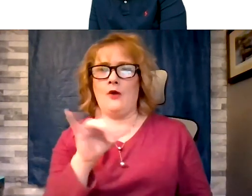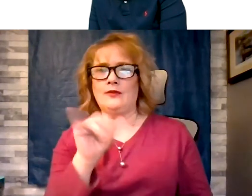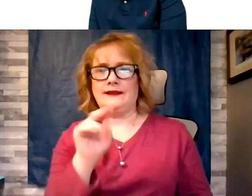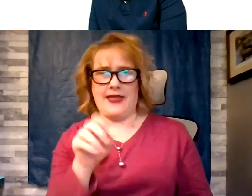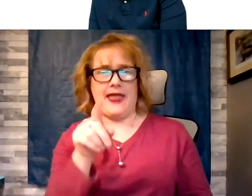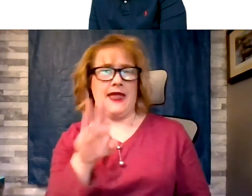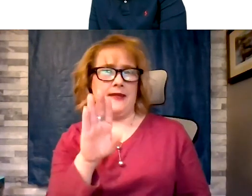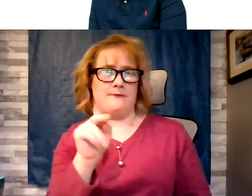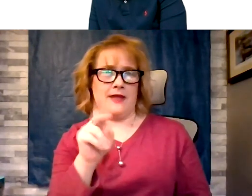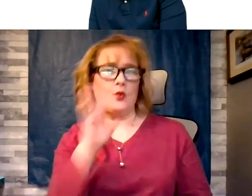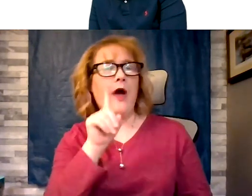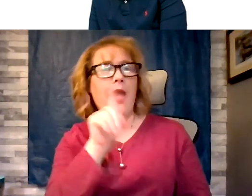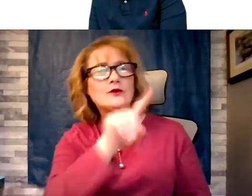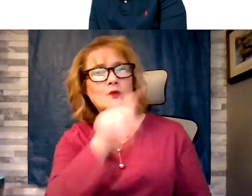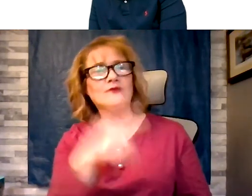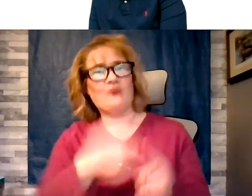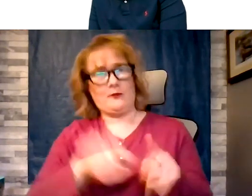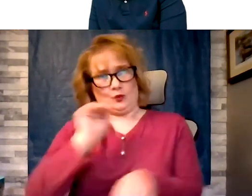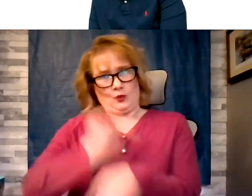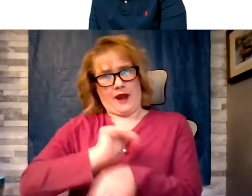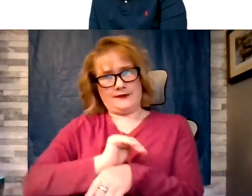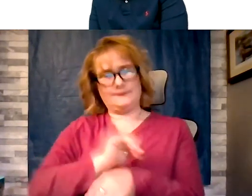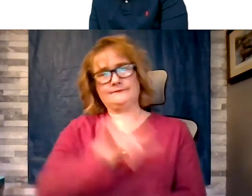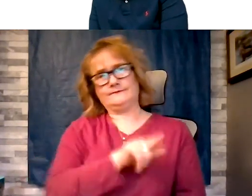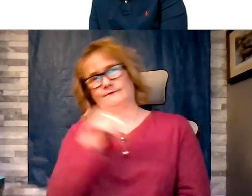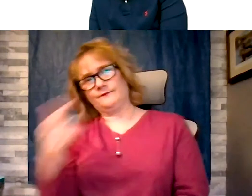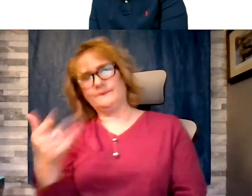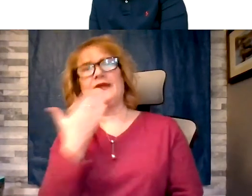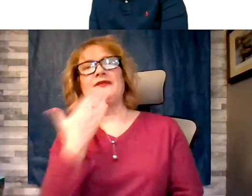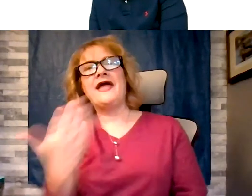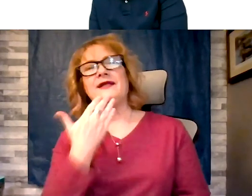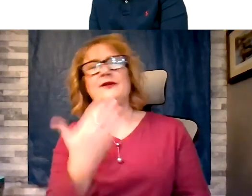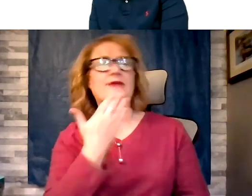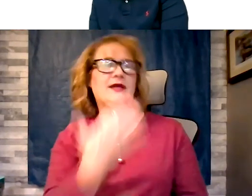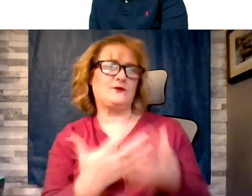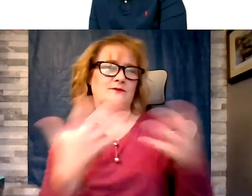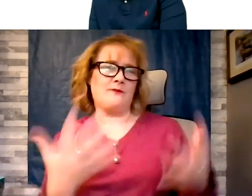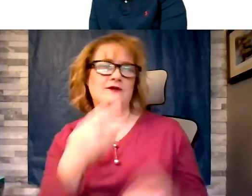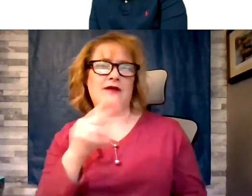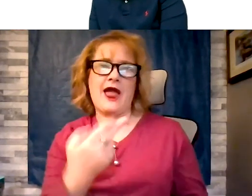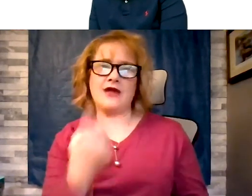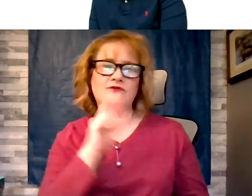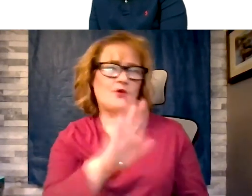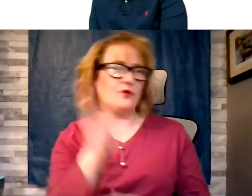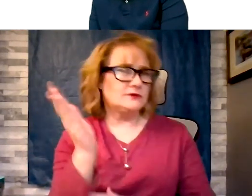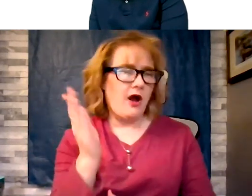ahead. Lynae. Thank you, Ms. Page. Thank you so much, Dr. Hatch for your talk, it was so interesting, I enjoyed it and know our